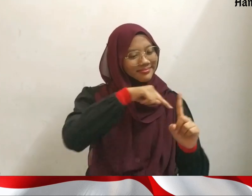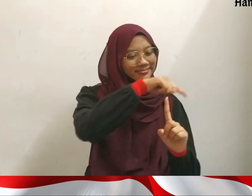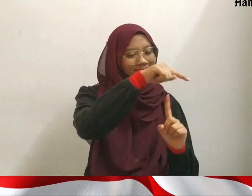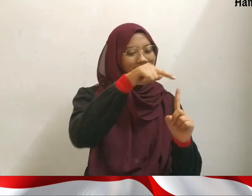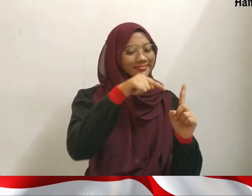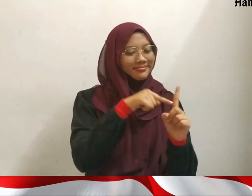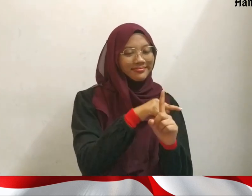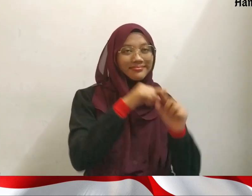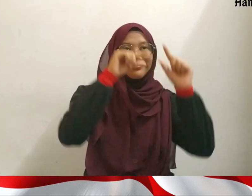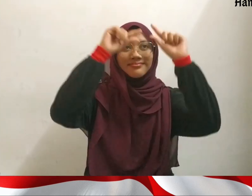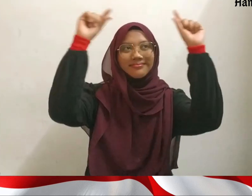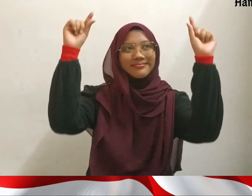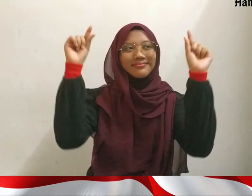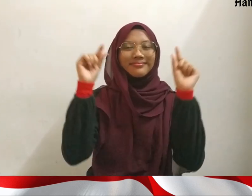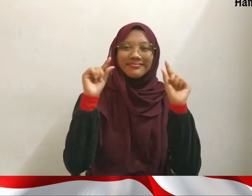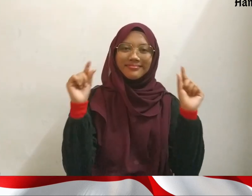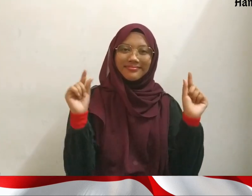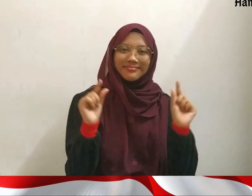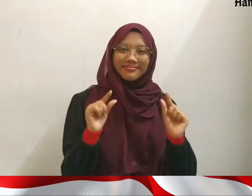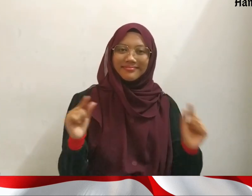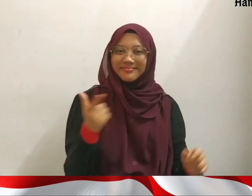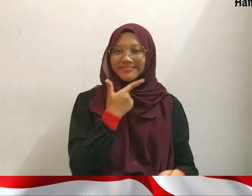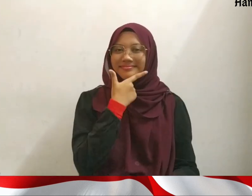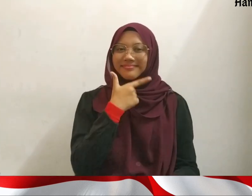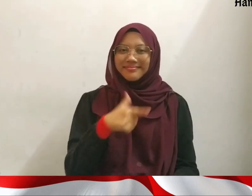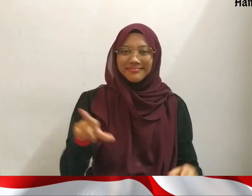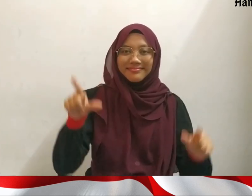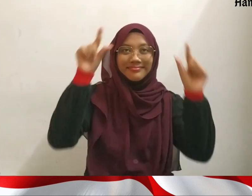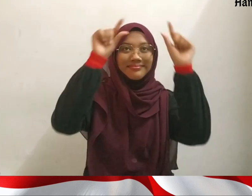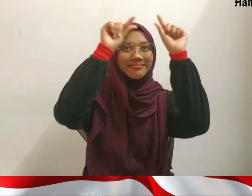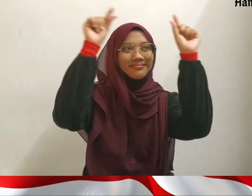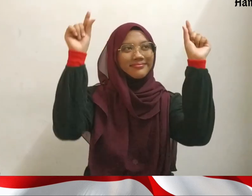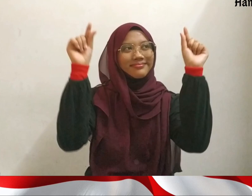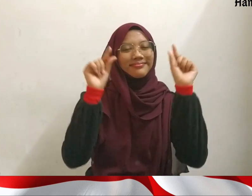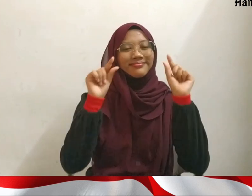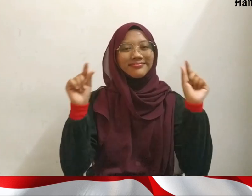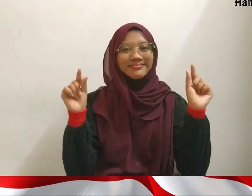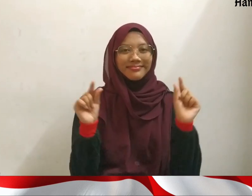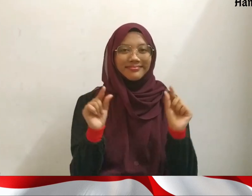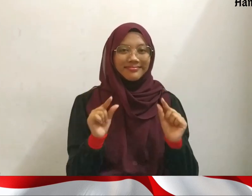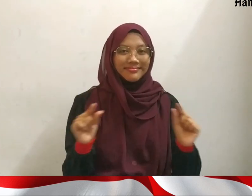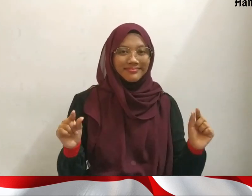When thunders halted the whole world